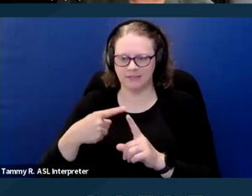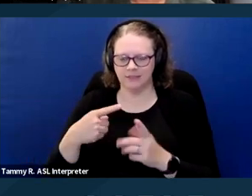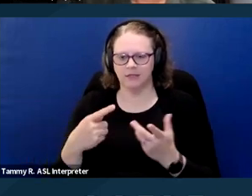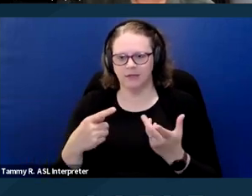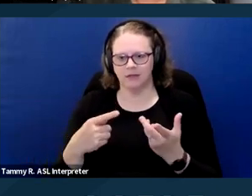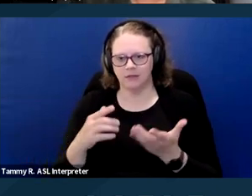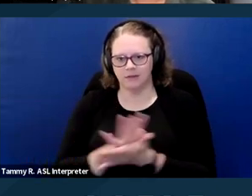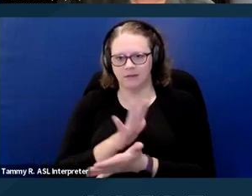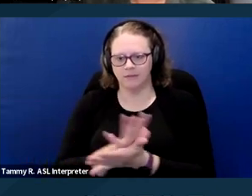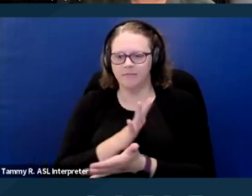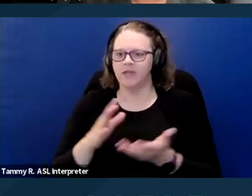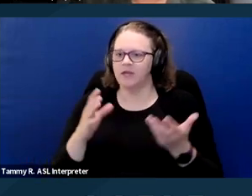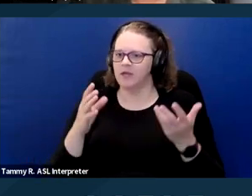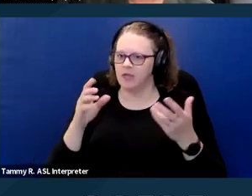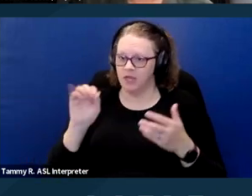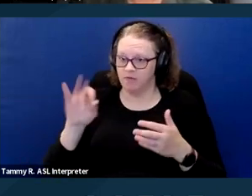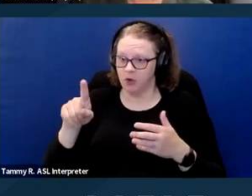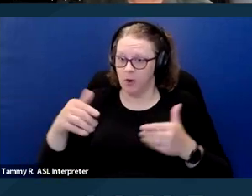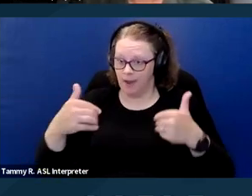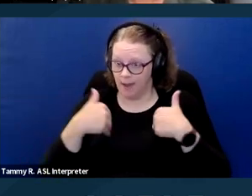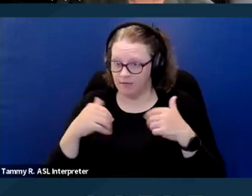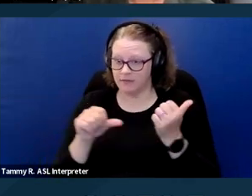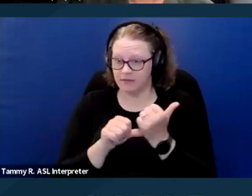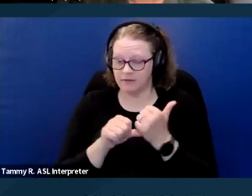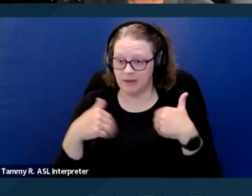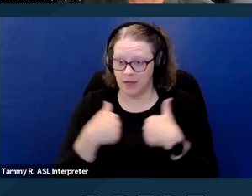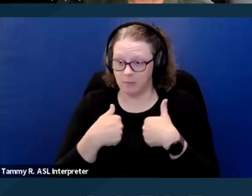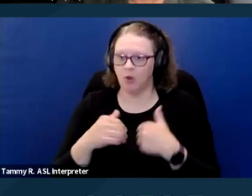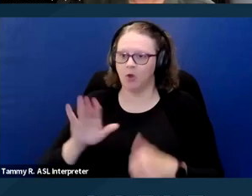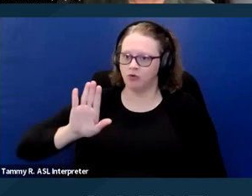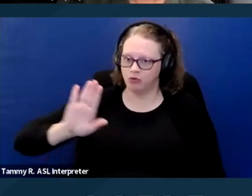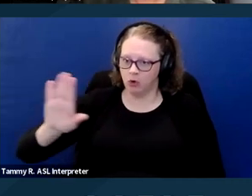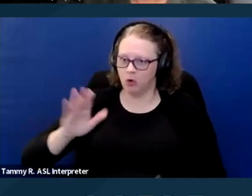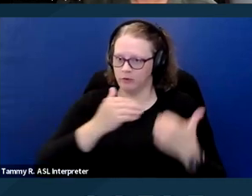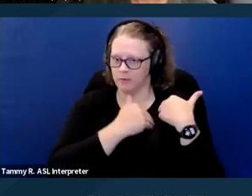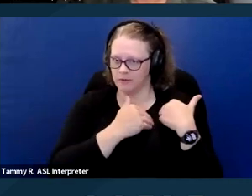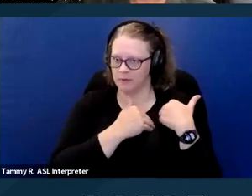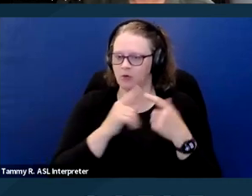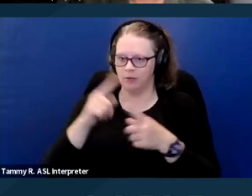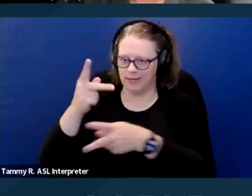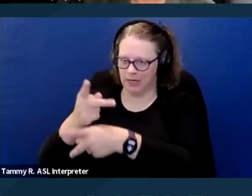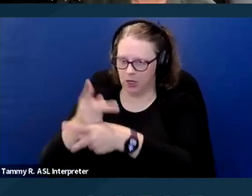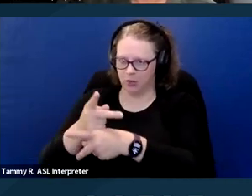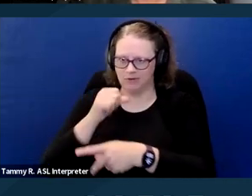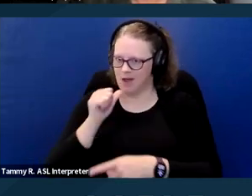it's your responsibility to take care of your assistance animal. Nobody else is, not the housing providers. Next slide please.